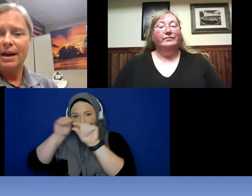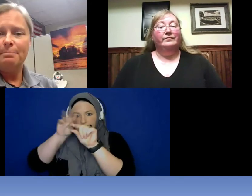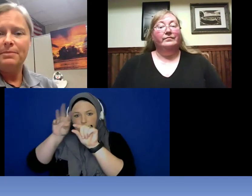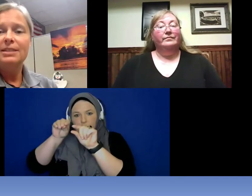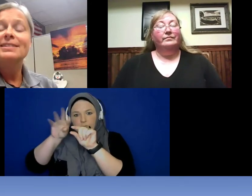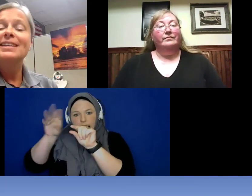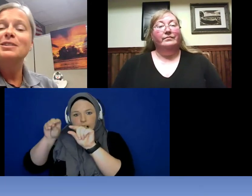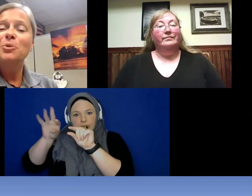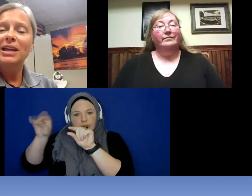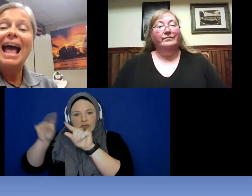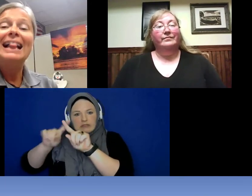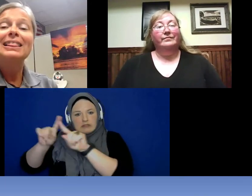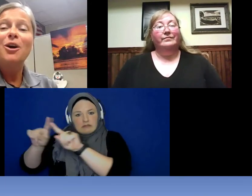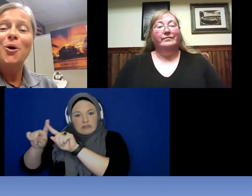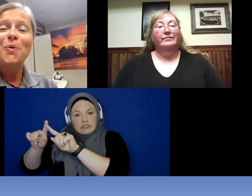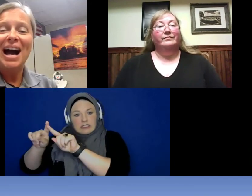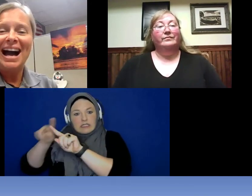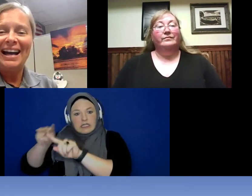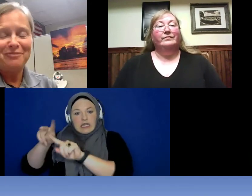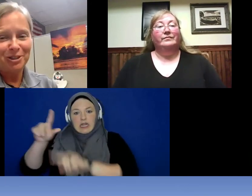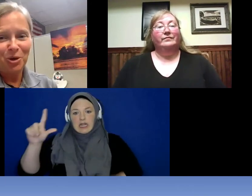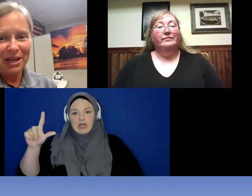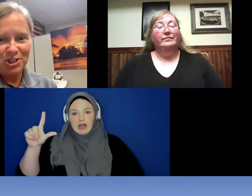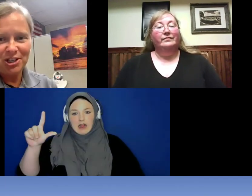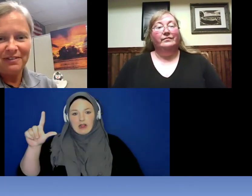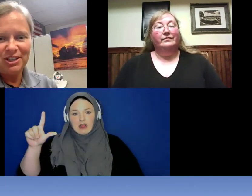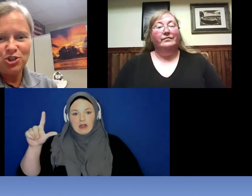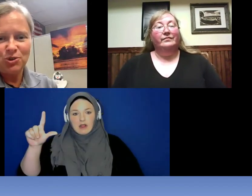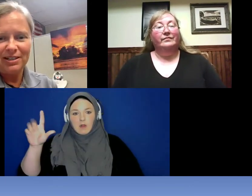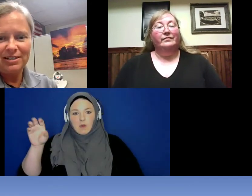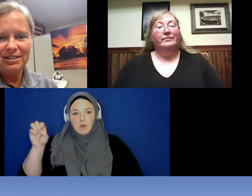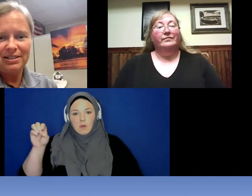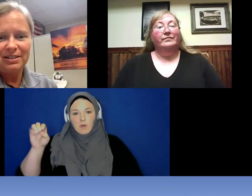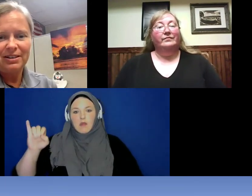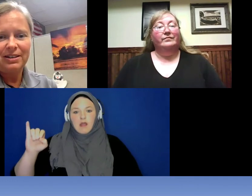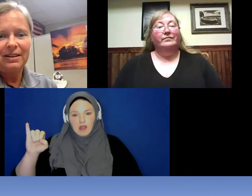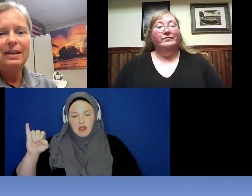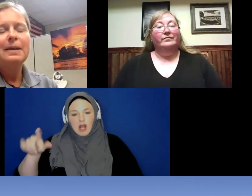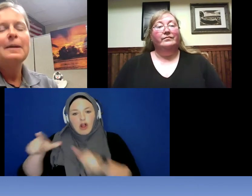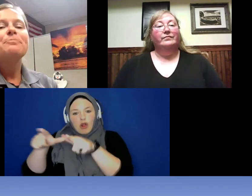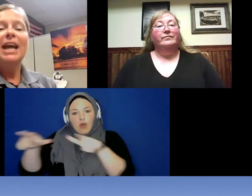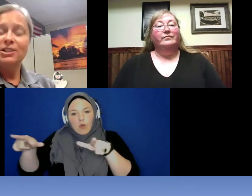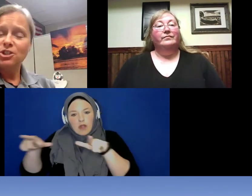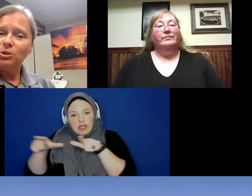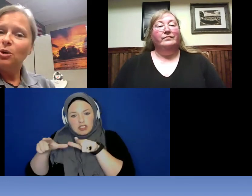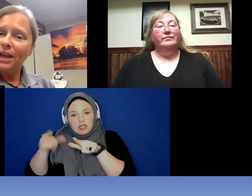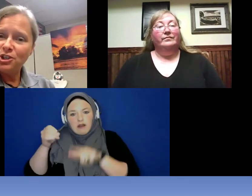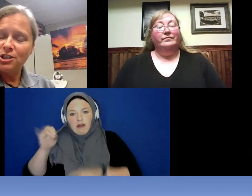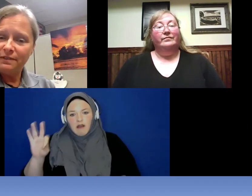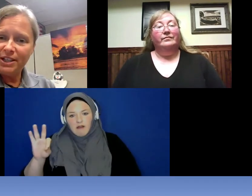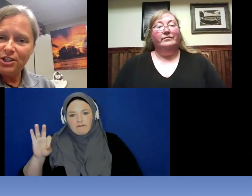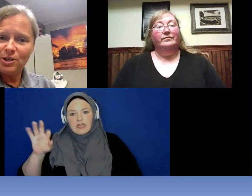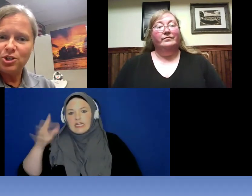One of them says LOI for location of interest. Location of